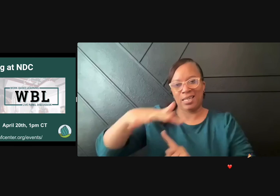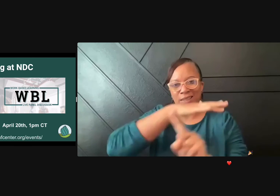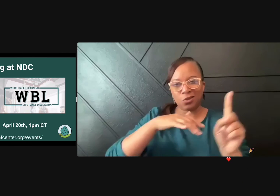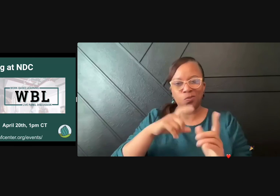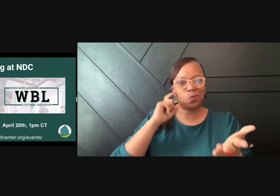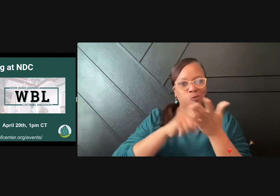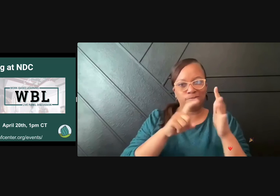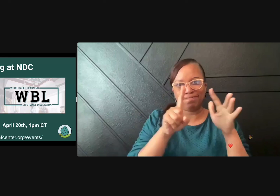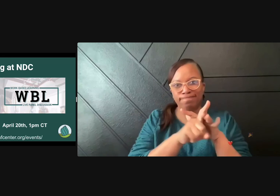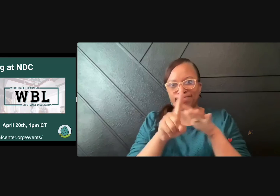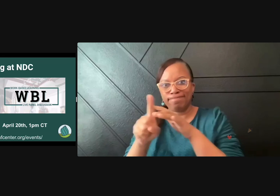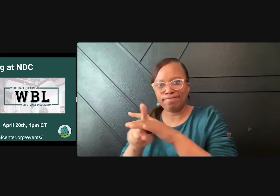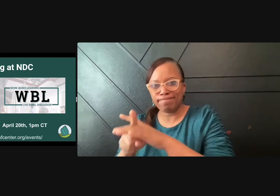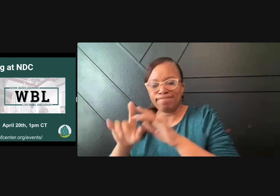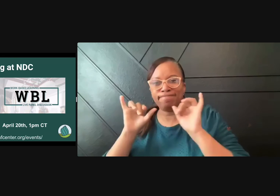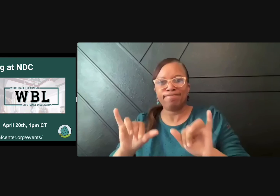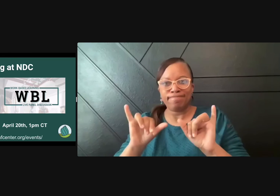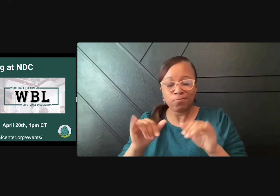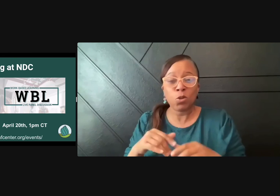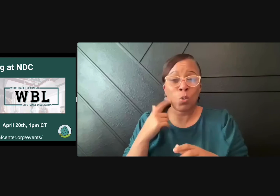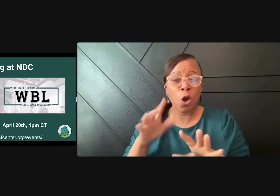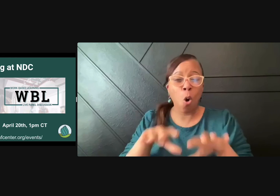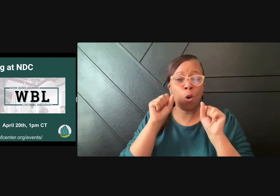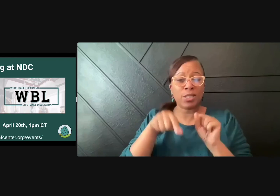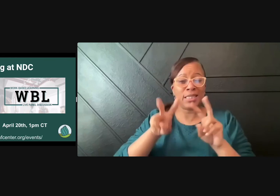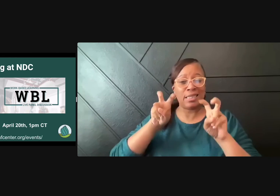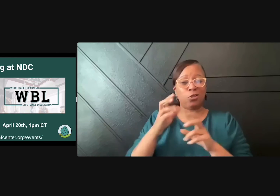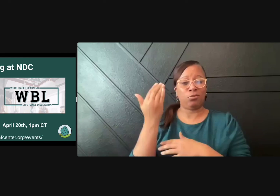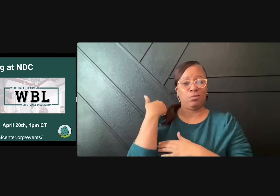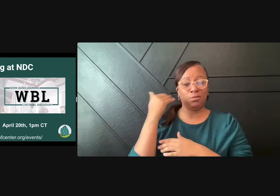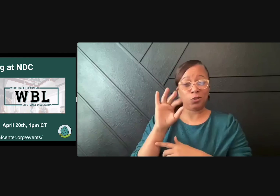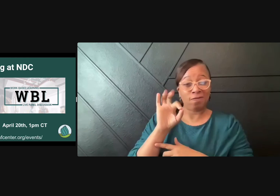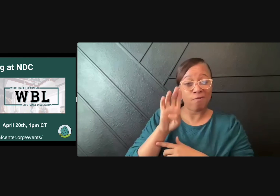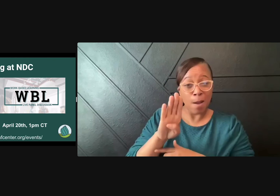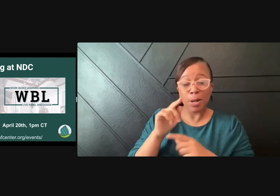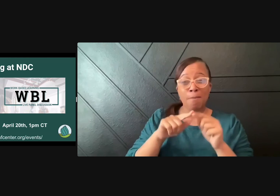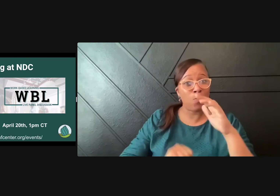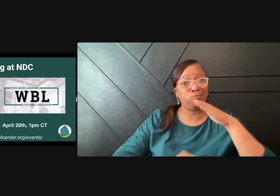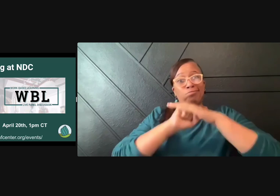we are noticing across the country. We had a listening session last February,